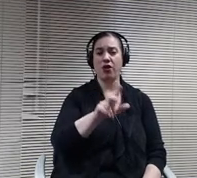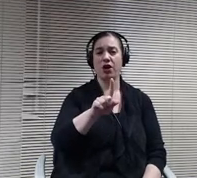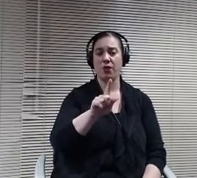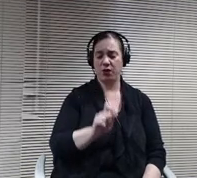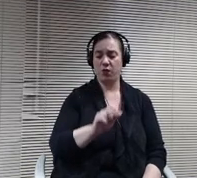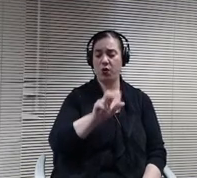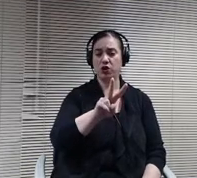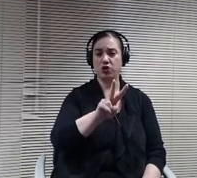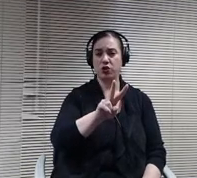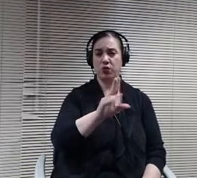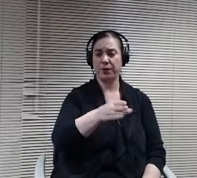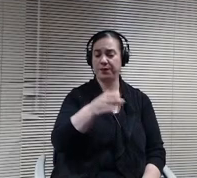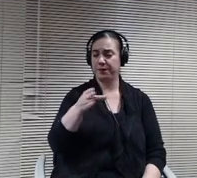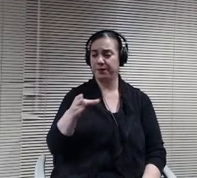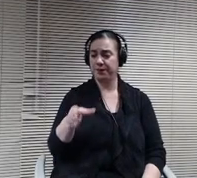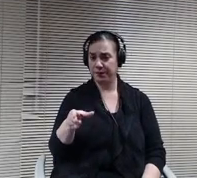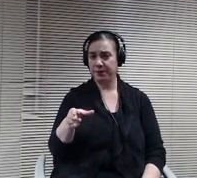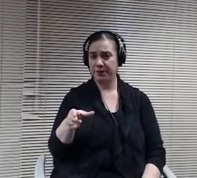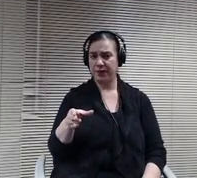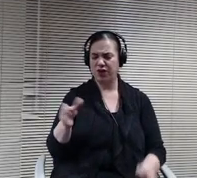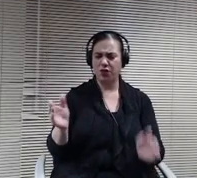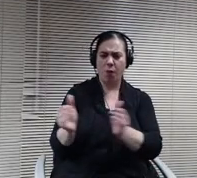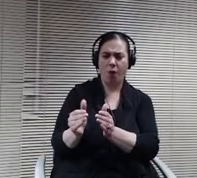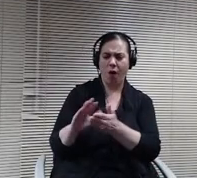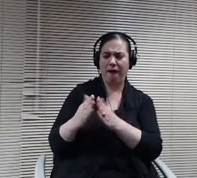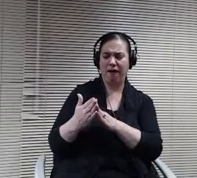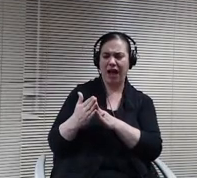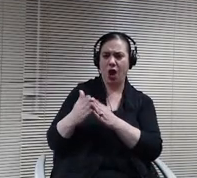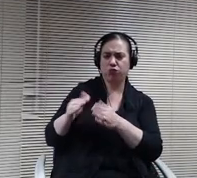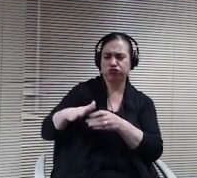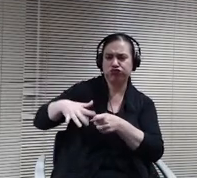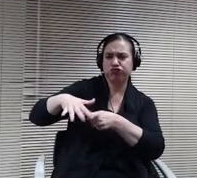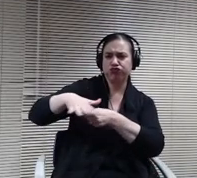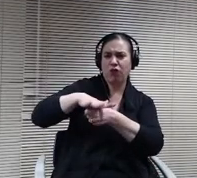smaller suburb and communities around the Lake at 31.3, so